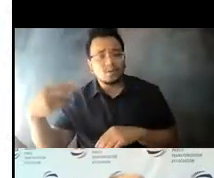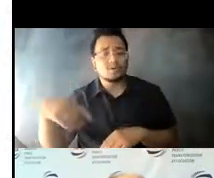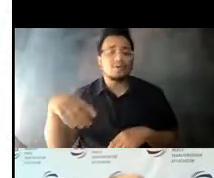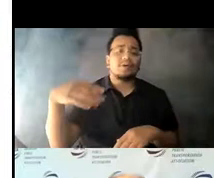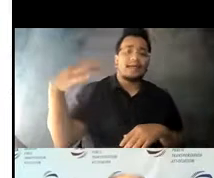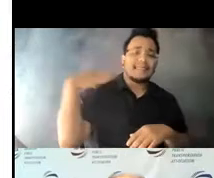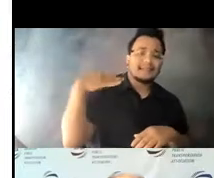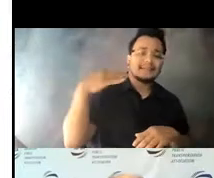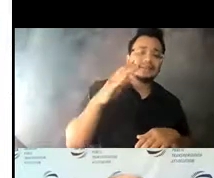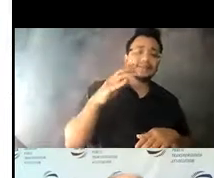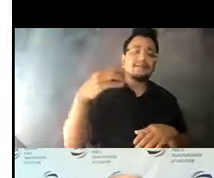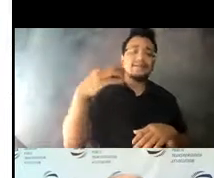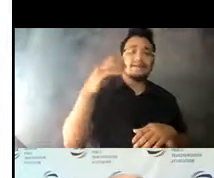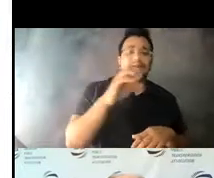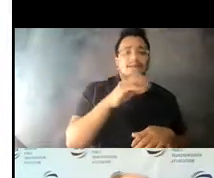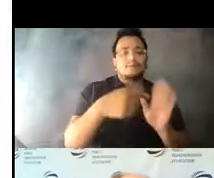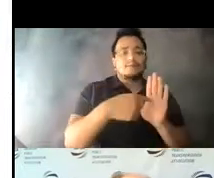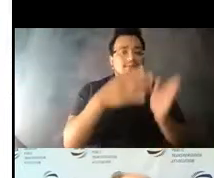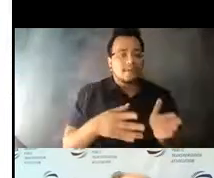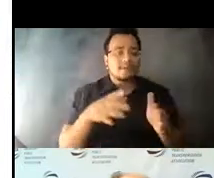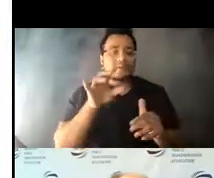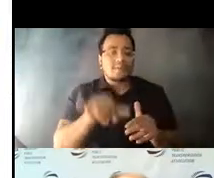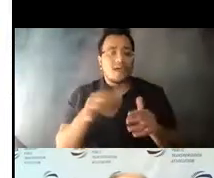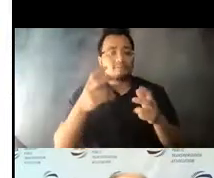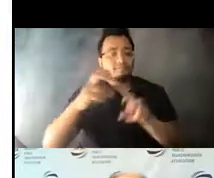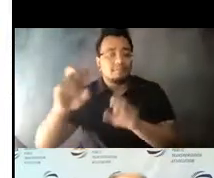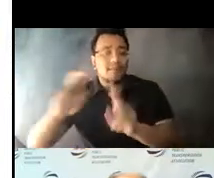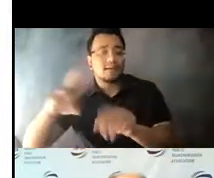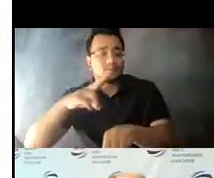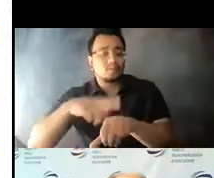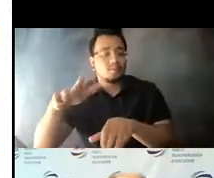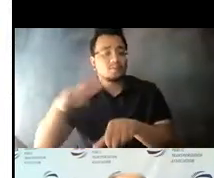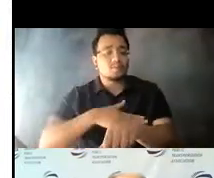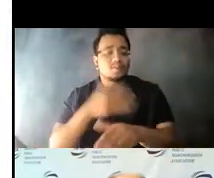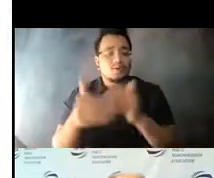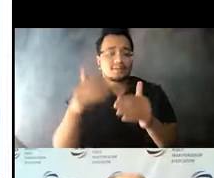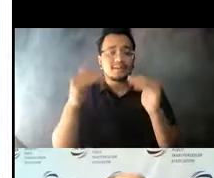recovery will be a slow process. 14:13:28 Next slide, please.